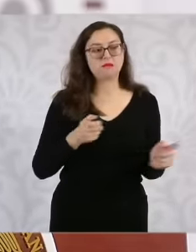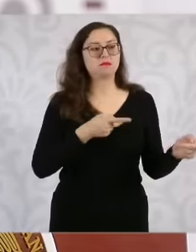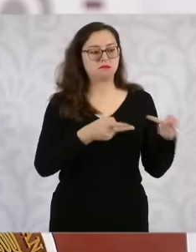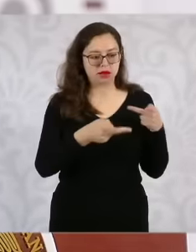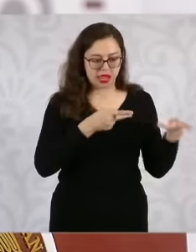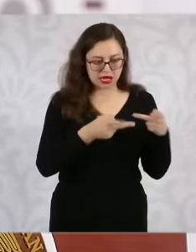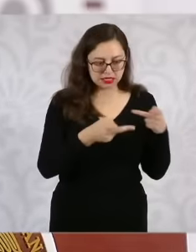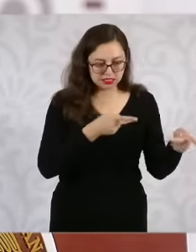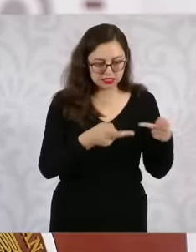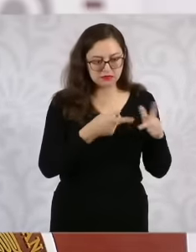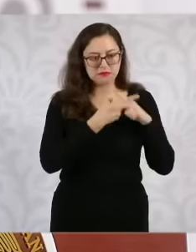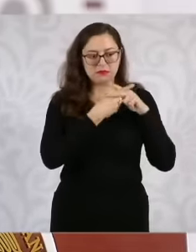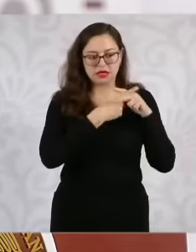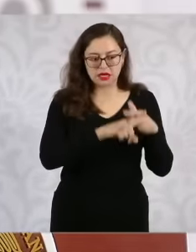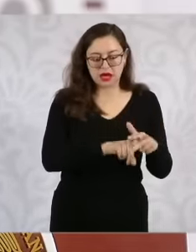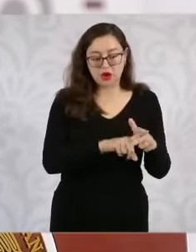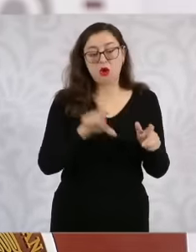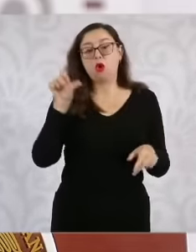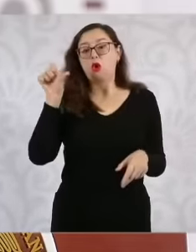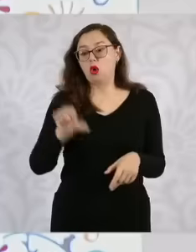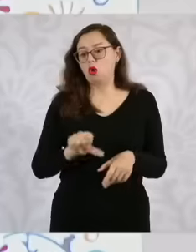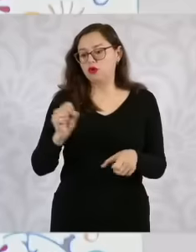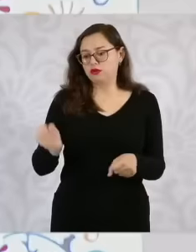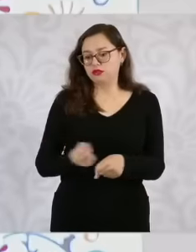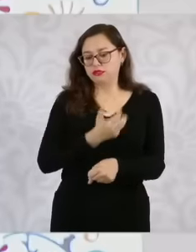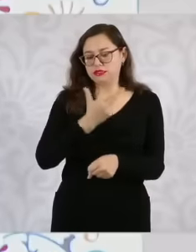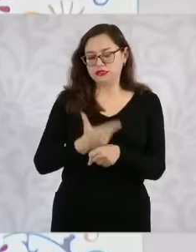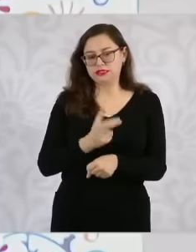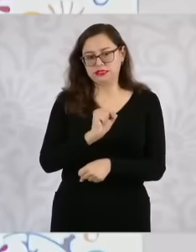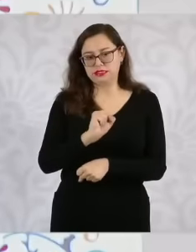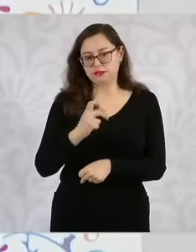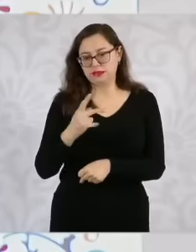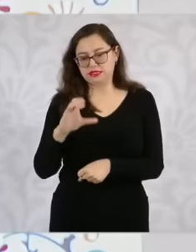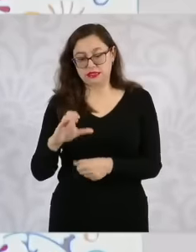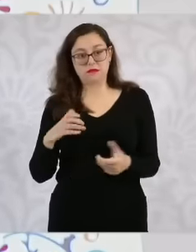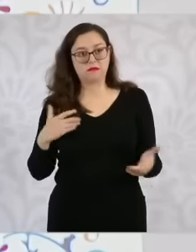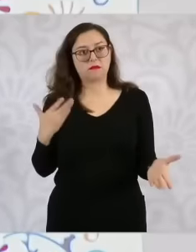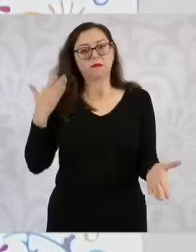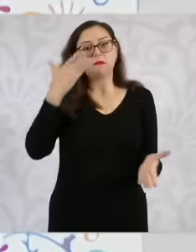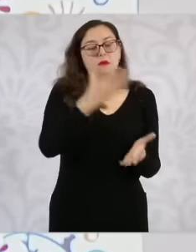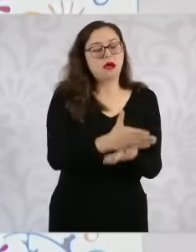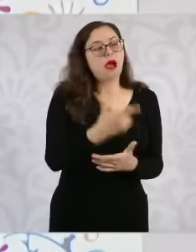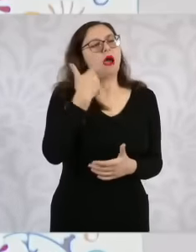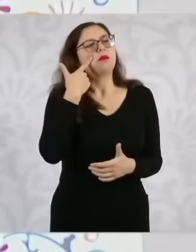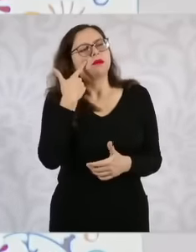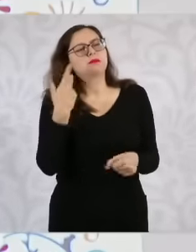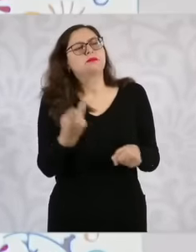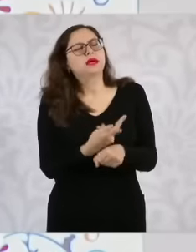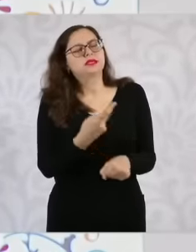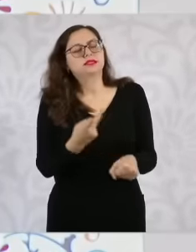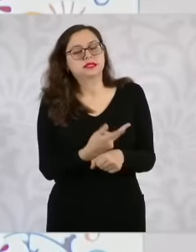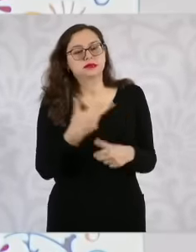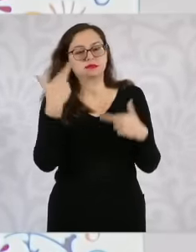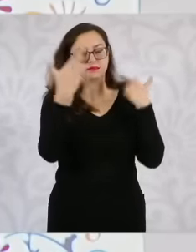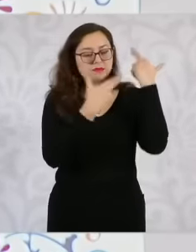the general secretary of the security cabinet is going to evaluate these actions. Yesterday there were